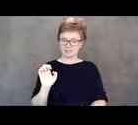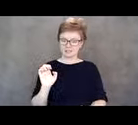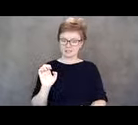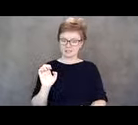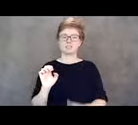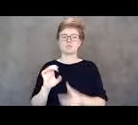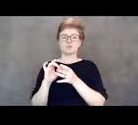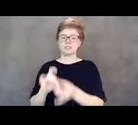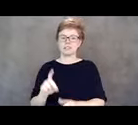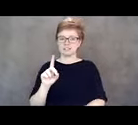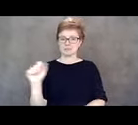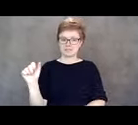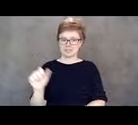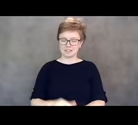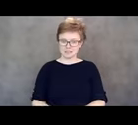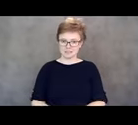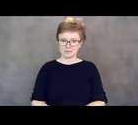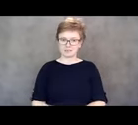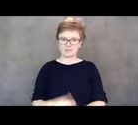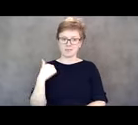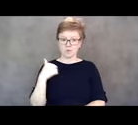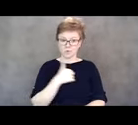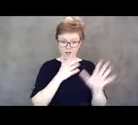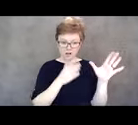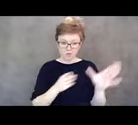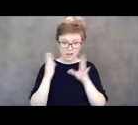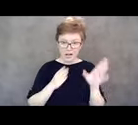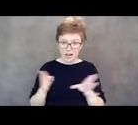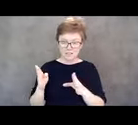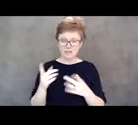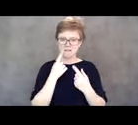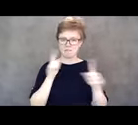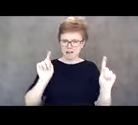When we organize, we definitely get things done and we also got this law passed